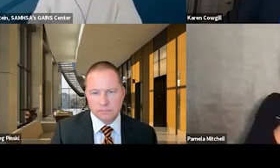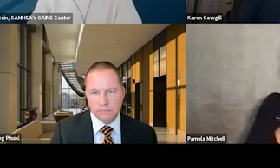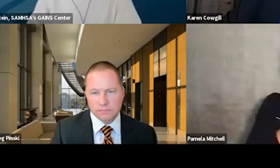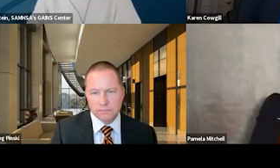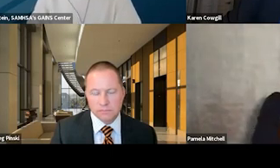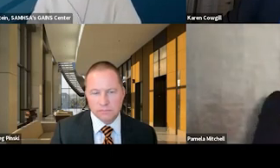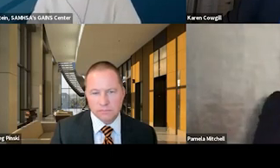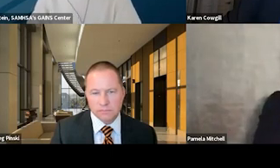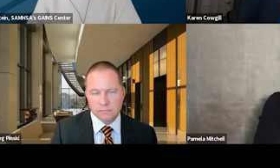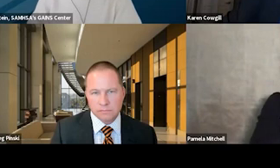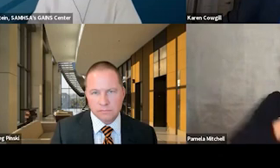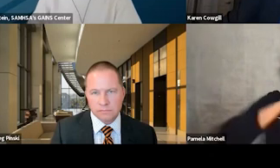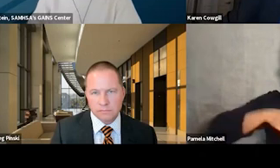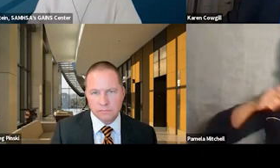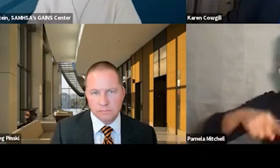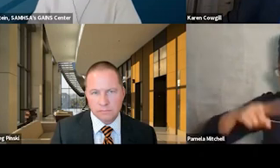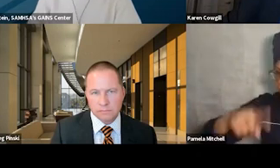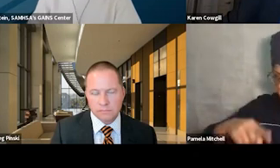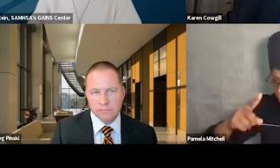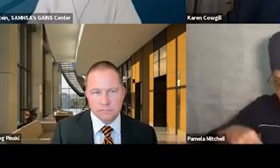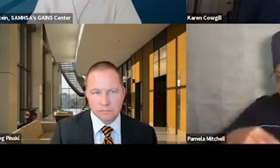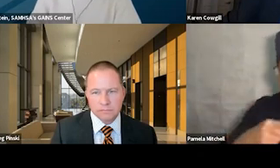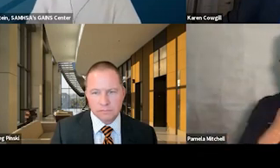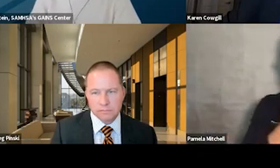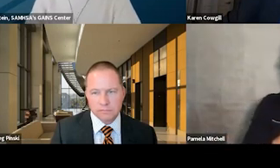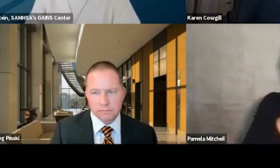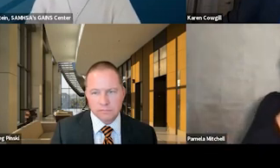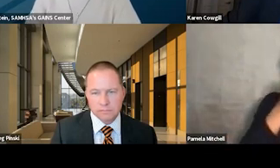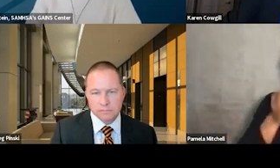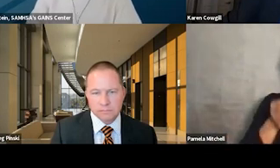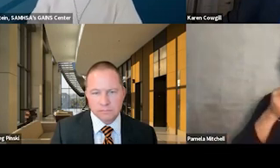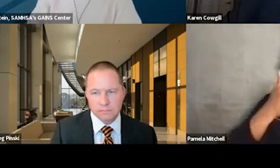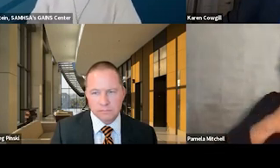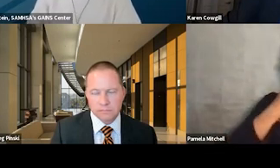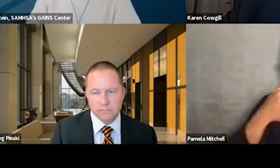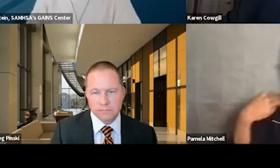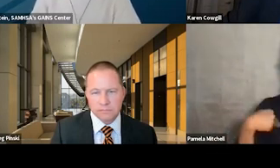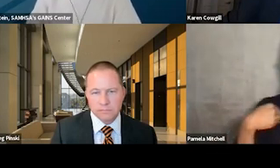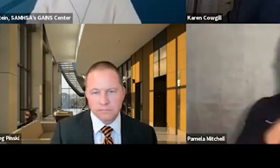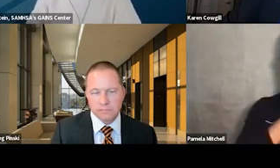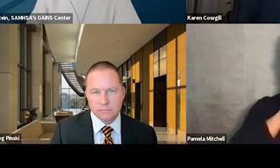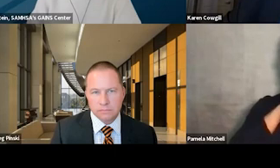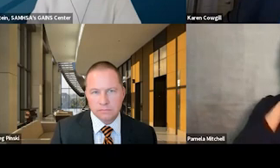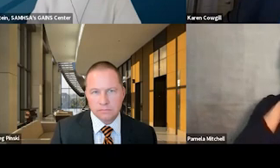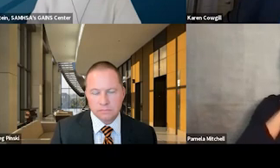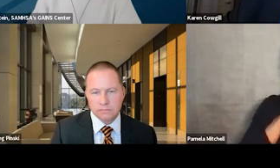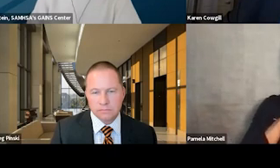to design a comparative study on treatment court processes. And as a member of the National Judicial Opioid Task Force,